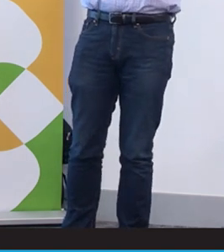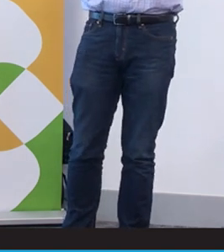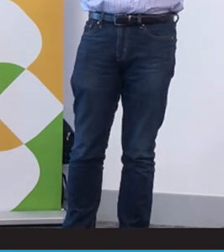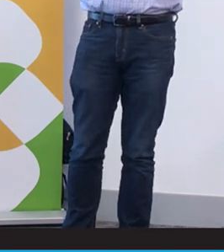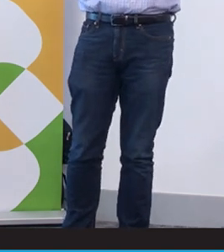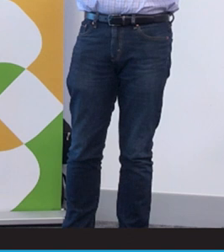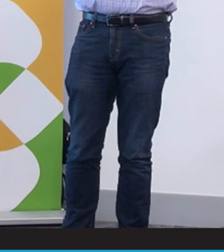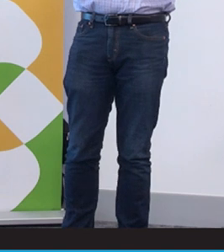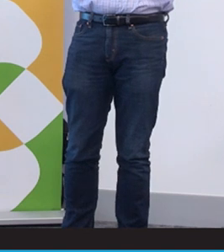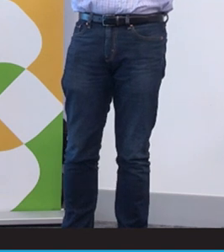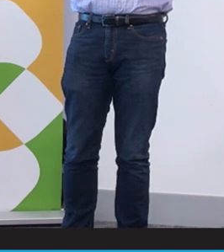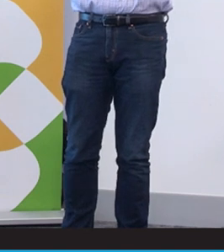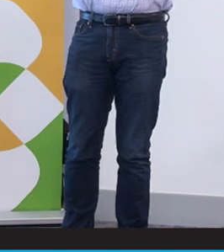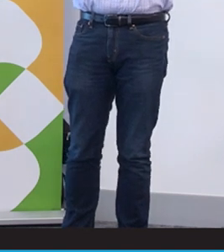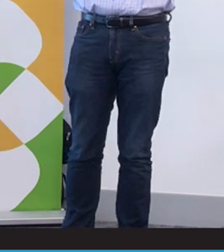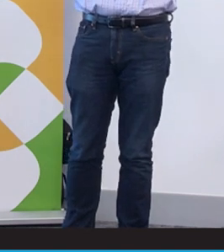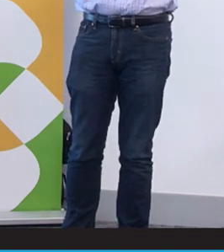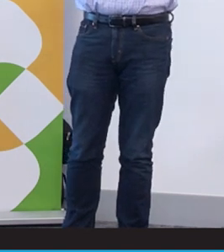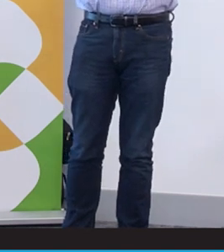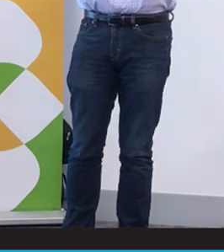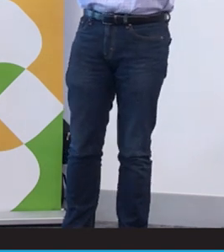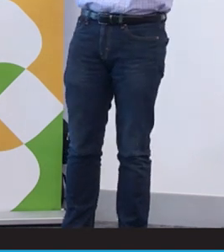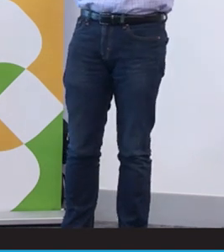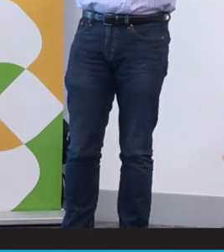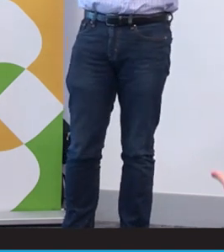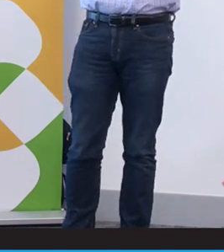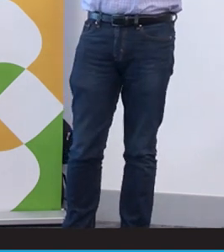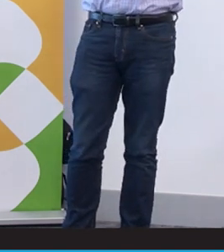Yeah, we do face barriers and challenges, but most of those are because of society,